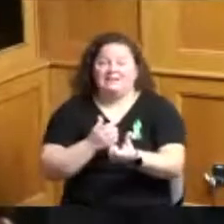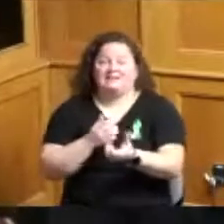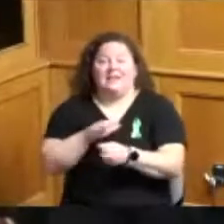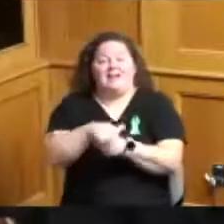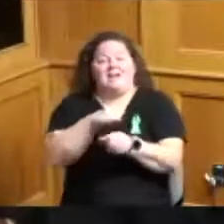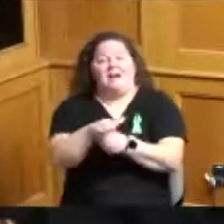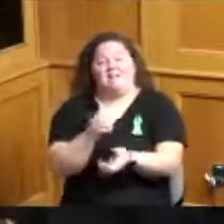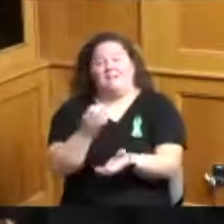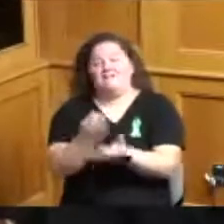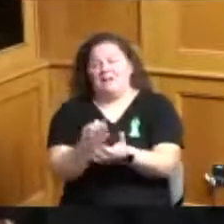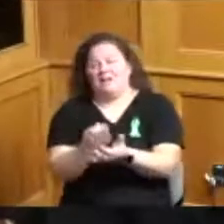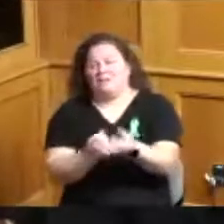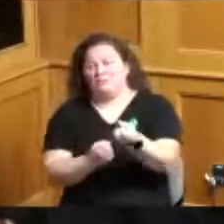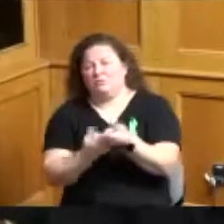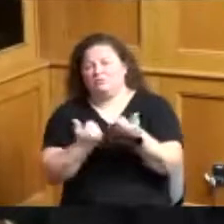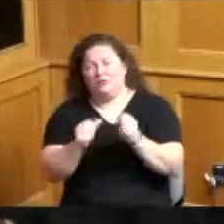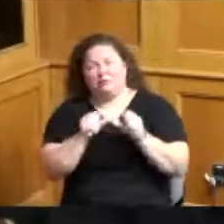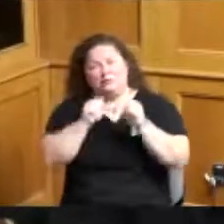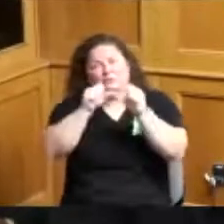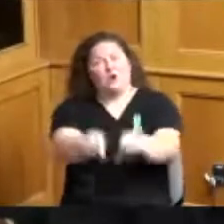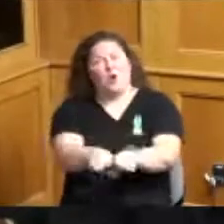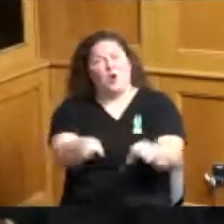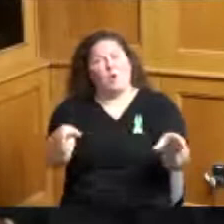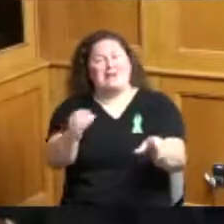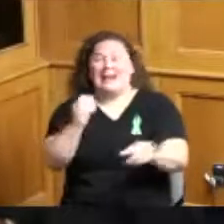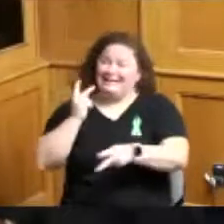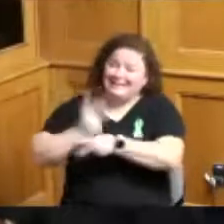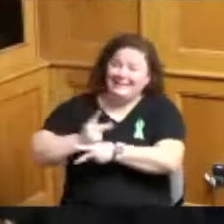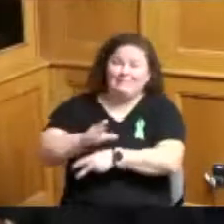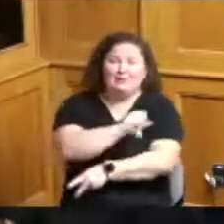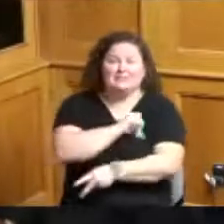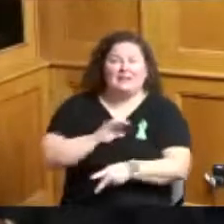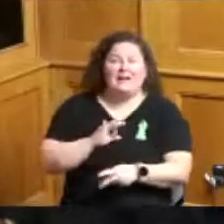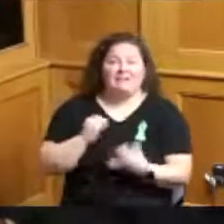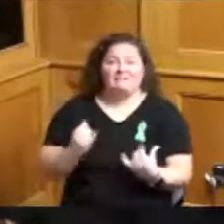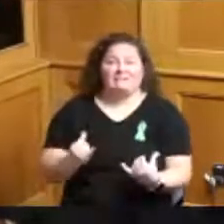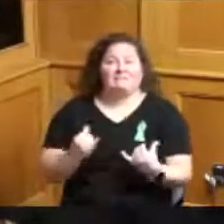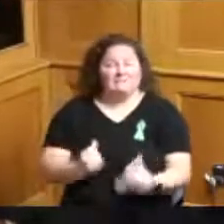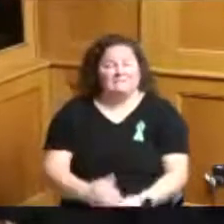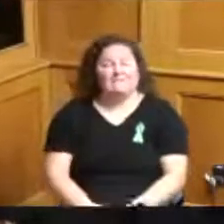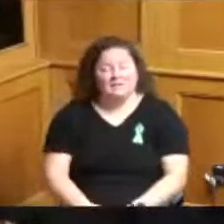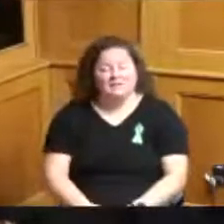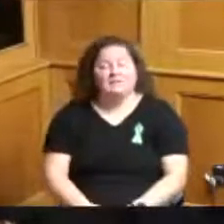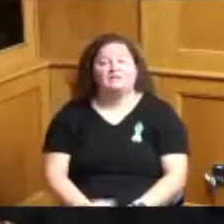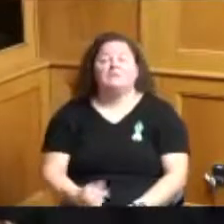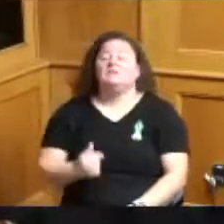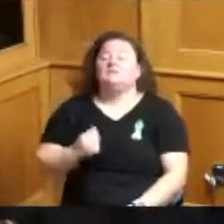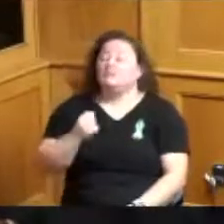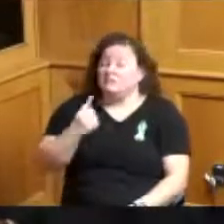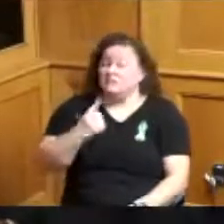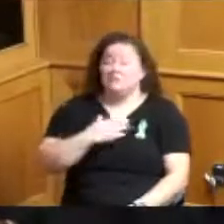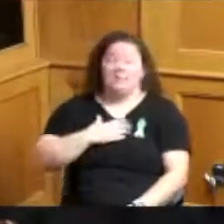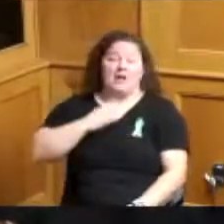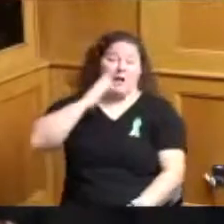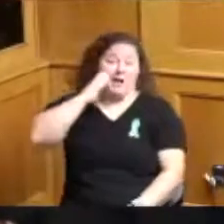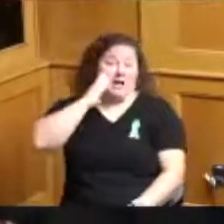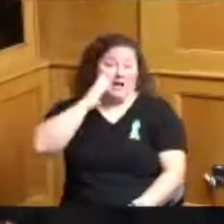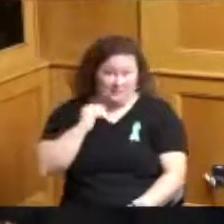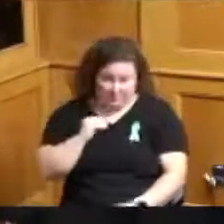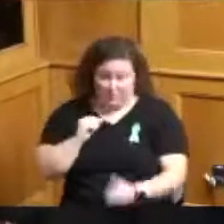to maintain their existing staff and I know from my experiences with the Center for Addiction